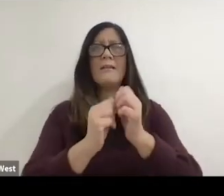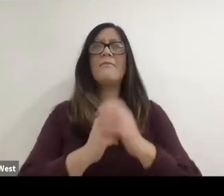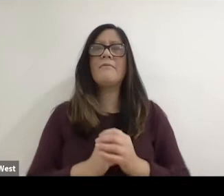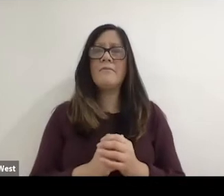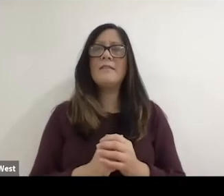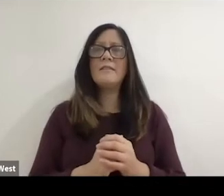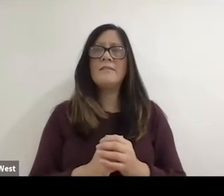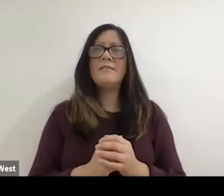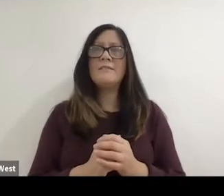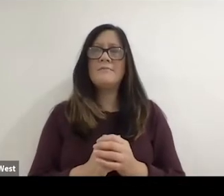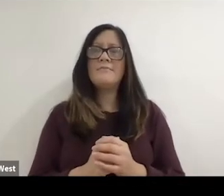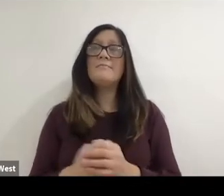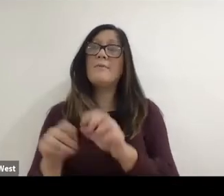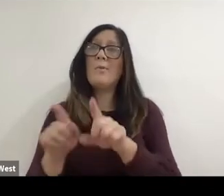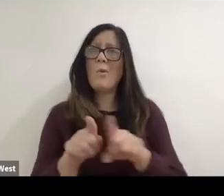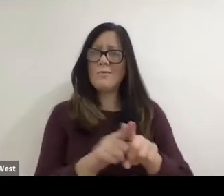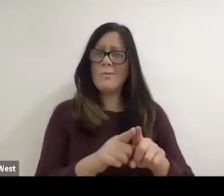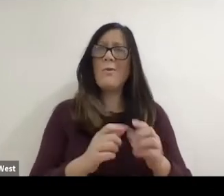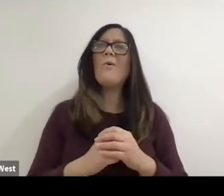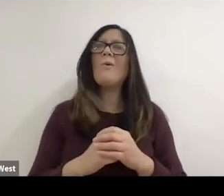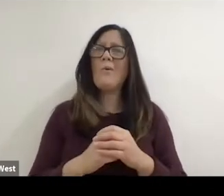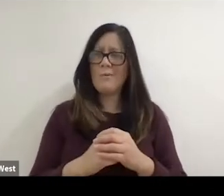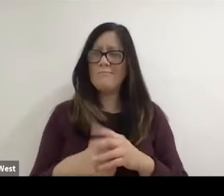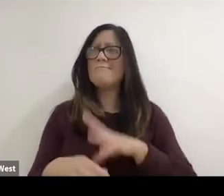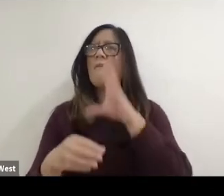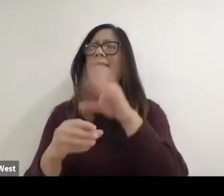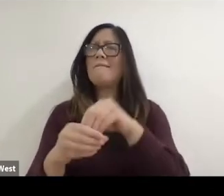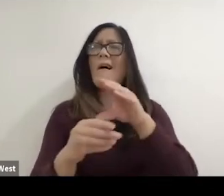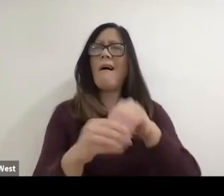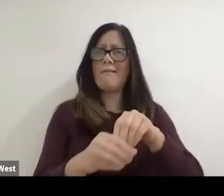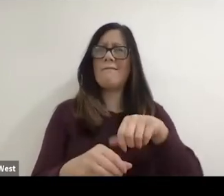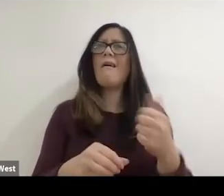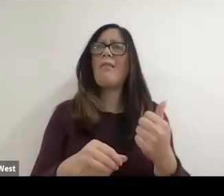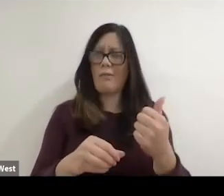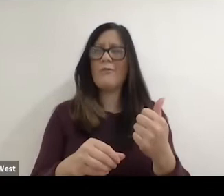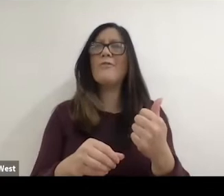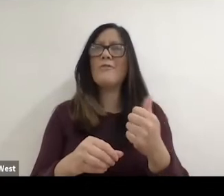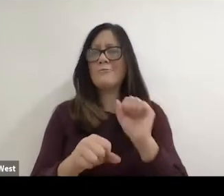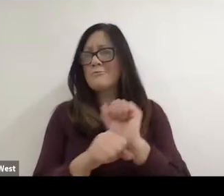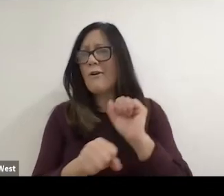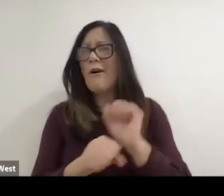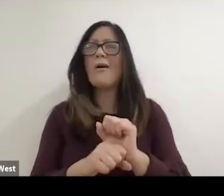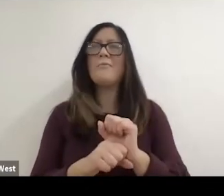in the in their athletic careers, but also gone on to do other things that have advanced the program